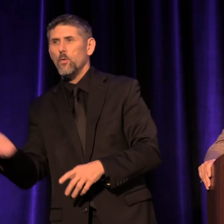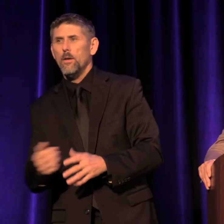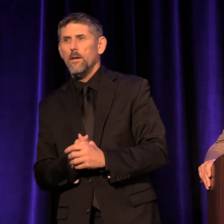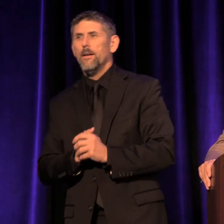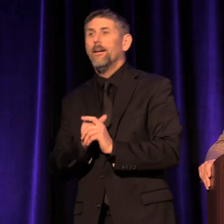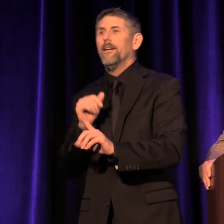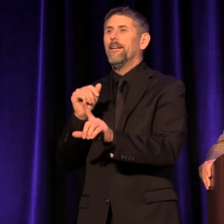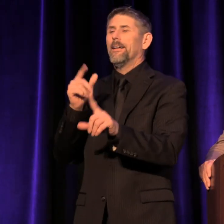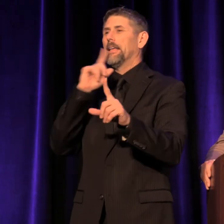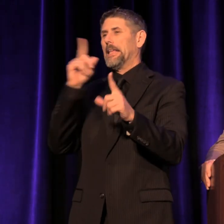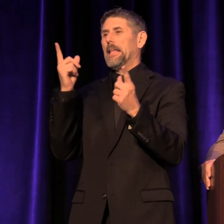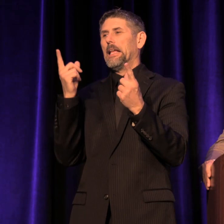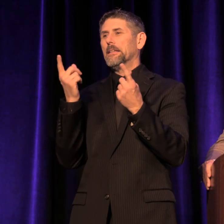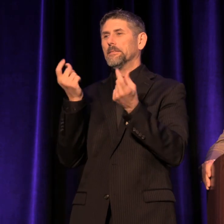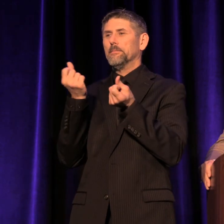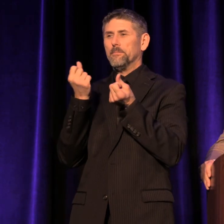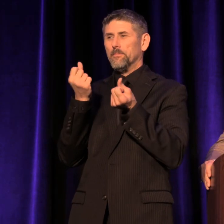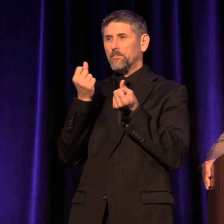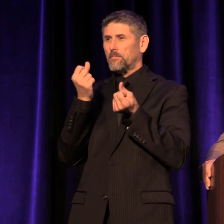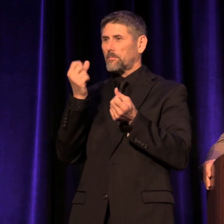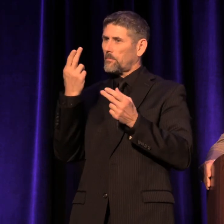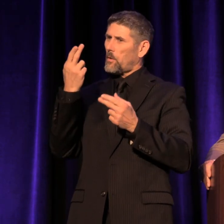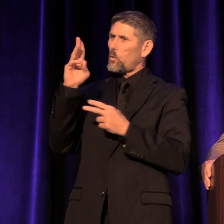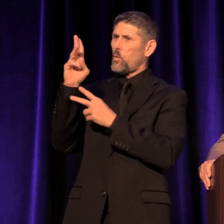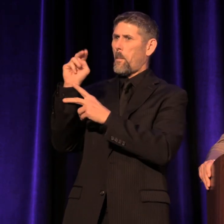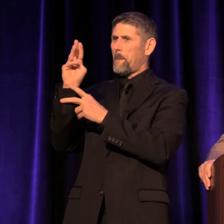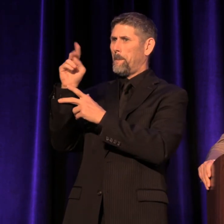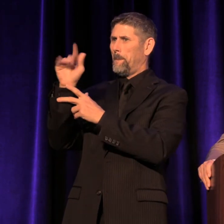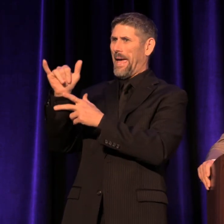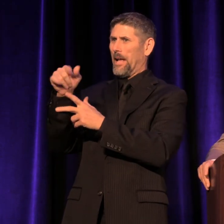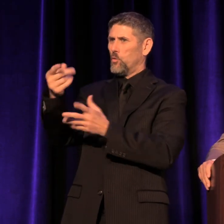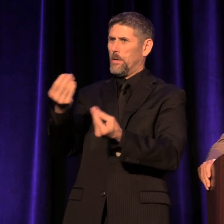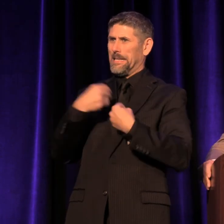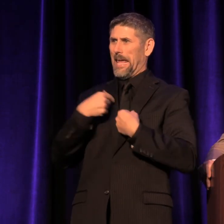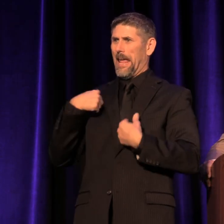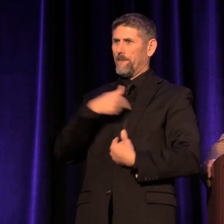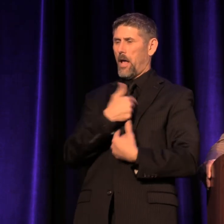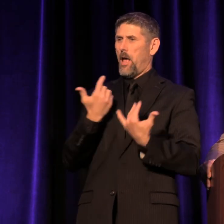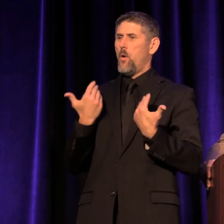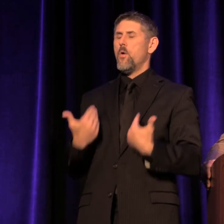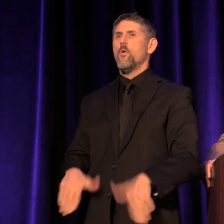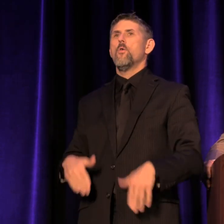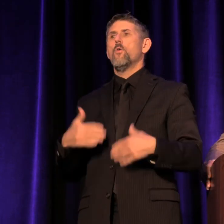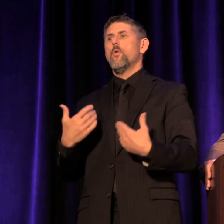the humanity that you have given us tonight is extraordinary.